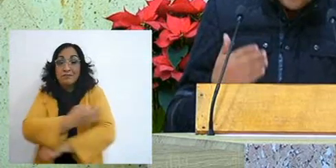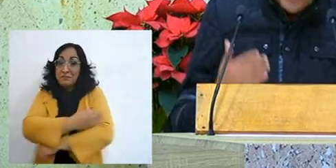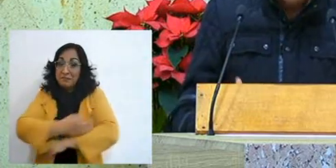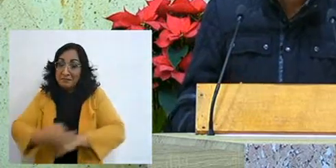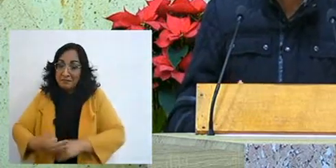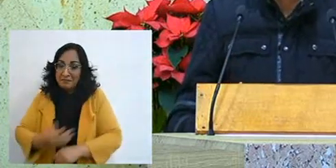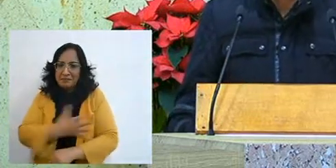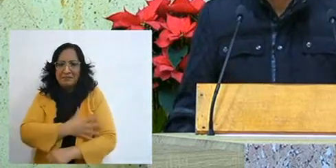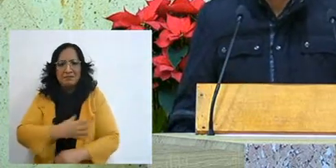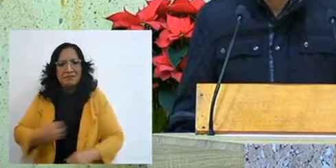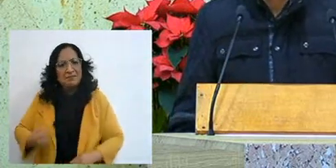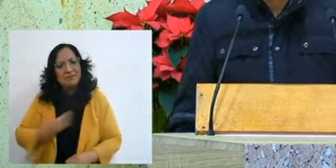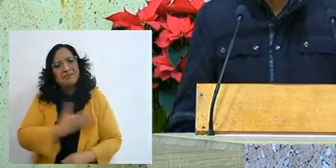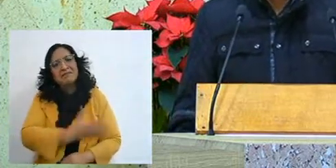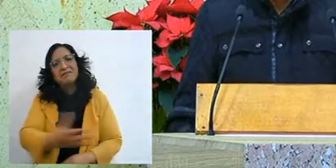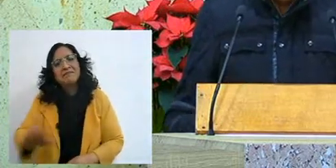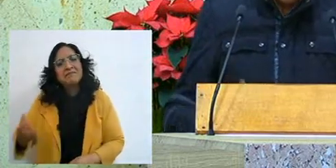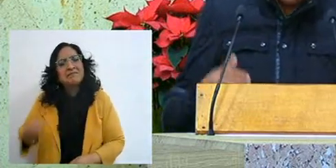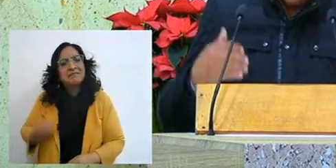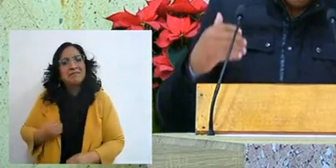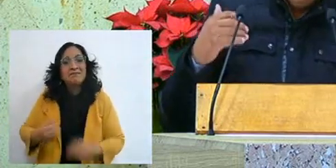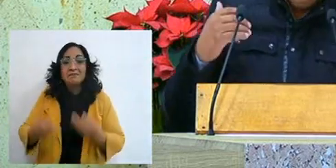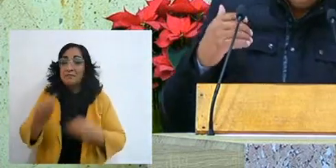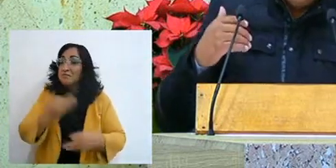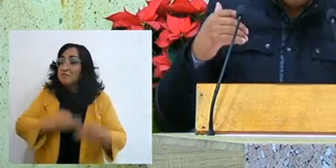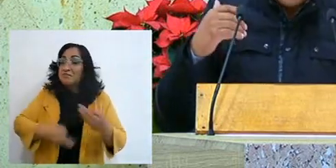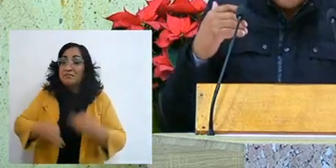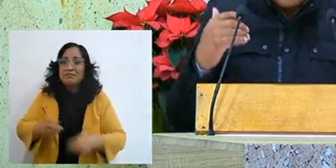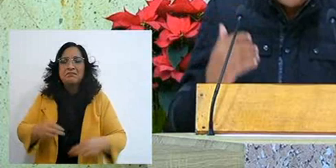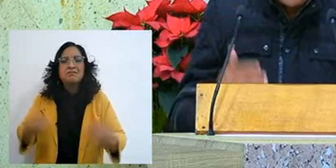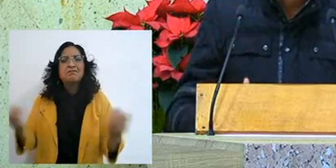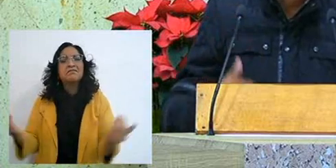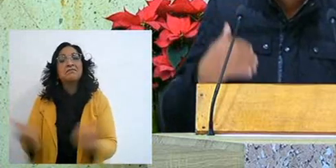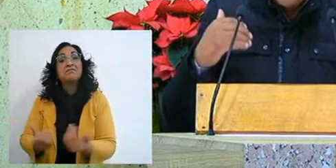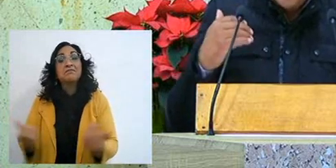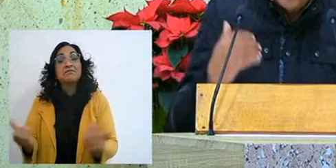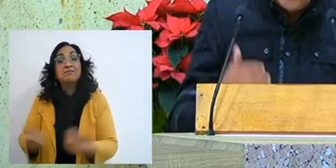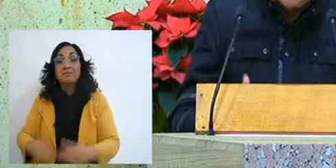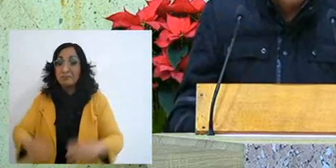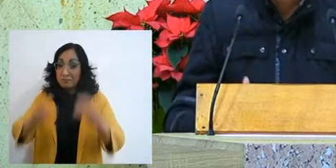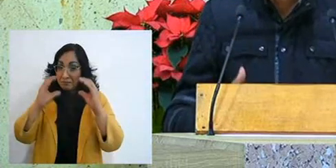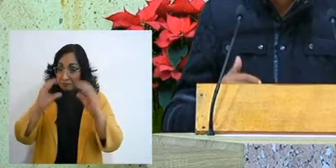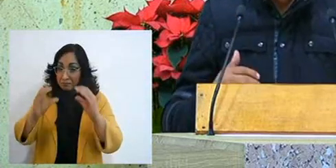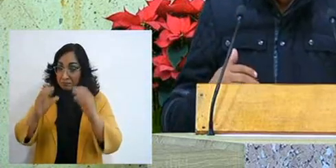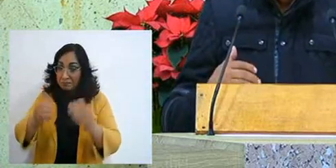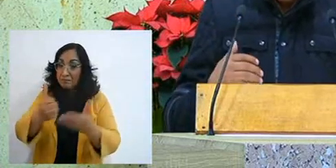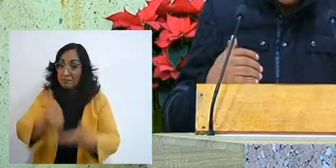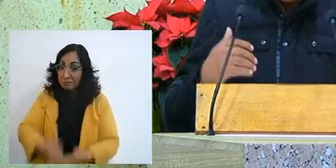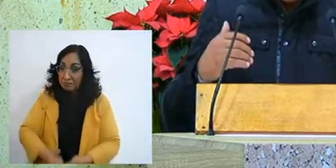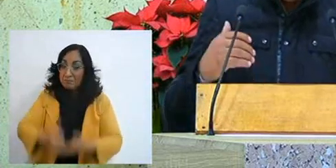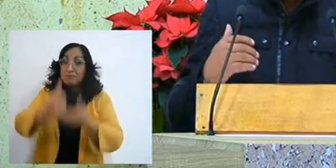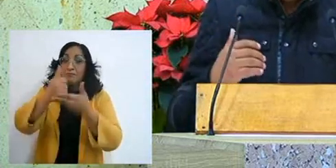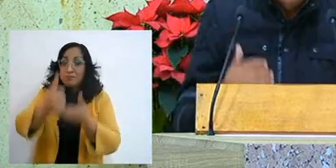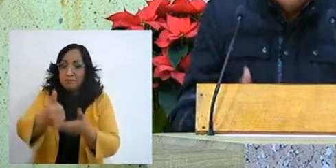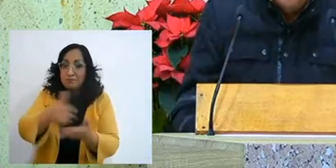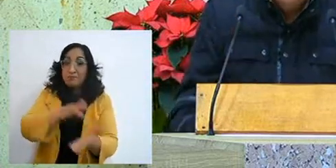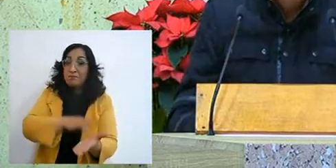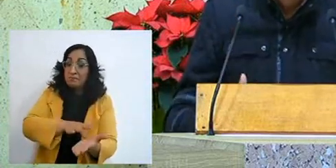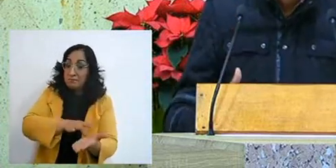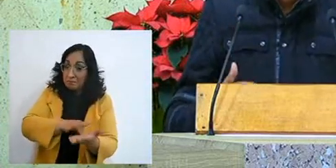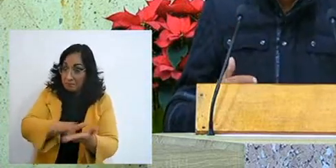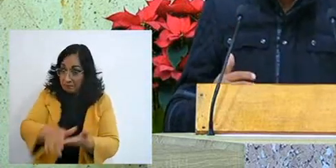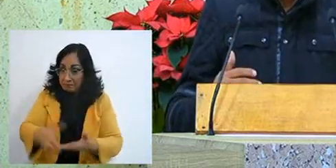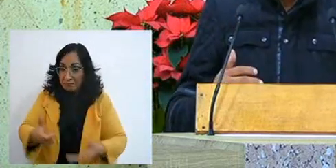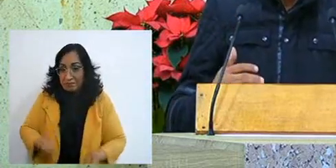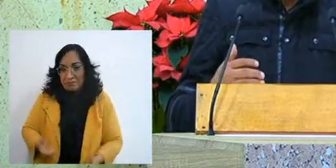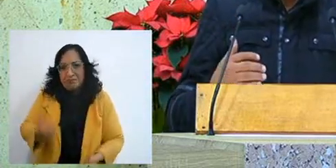all the wonders, how the Lord had kept me, had sustained me, had given me provision,